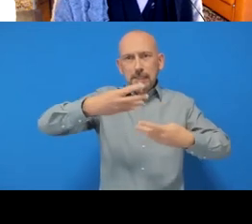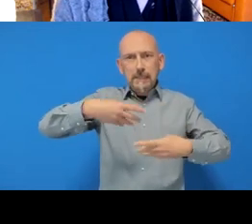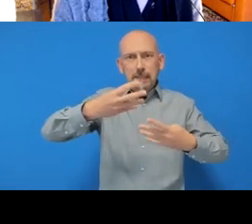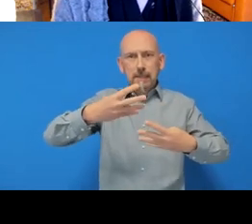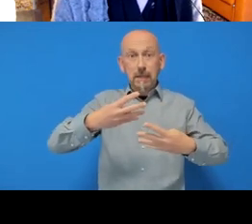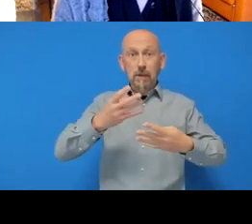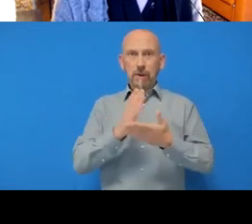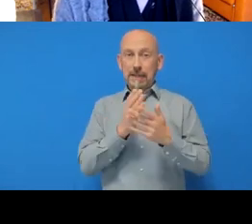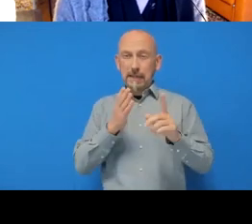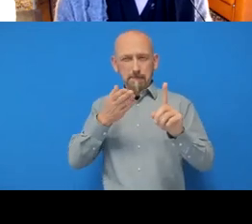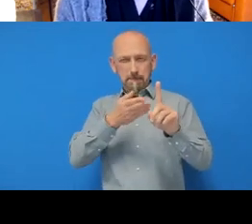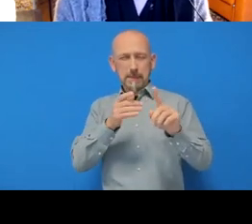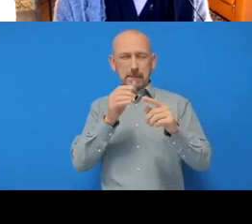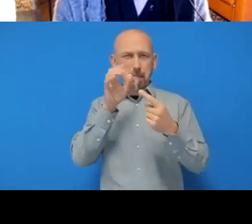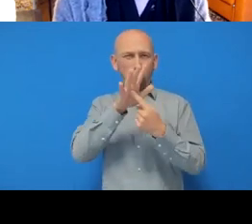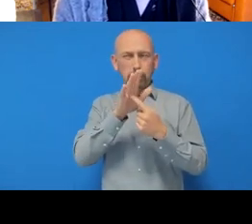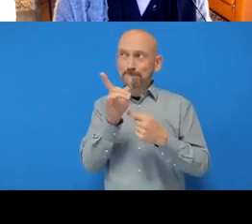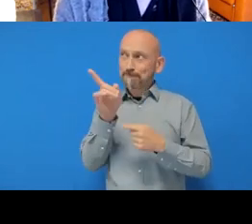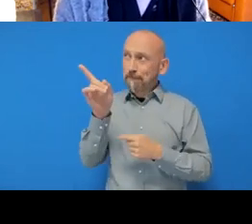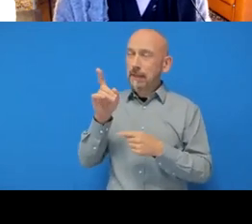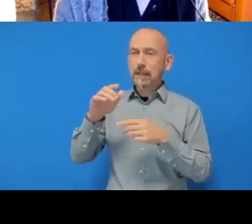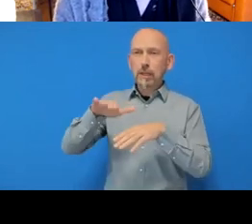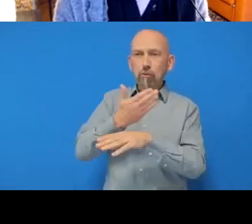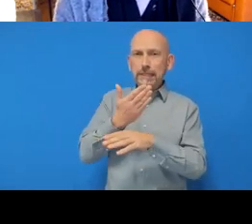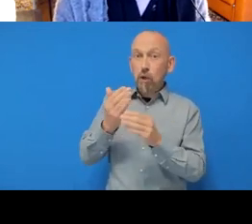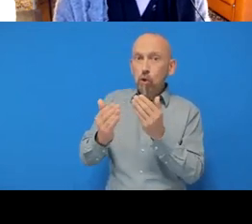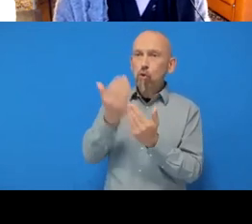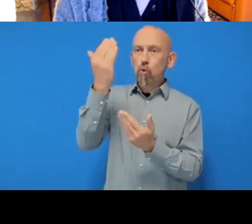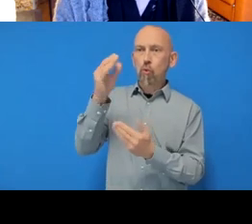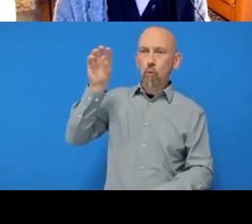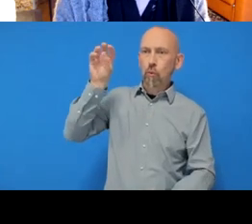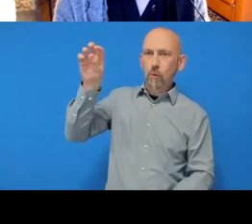So you should be able to see that on most pages. I think you can also click here and find